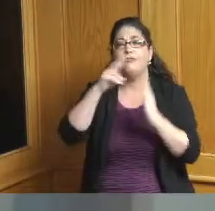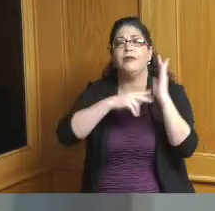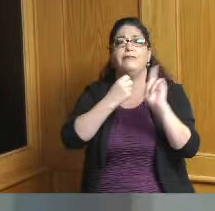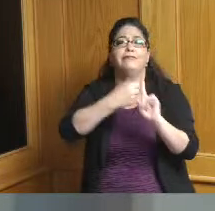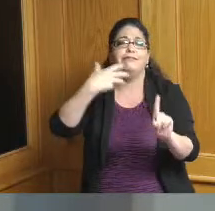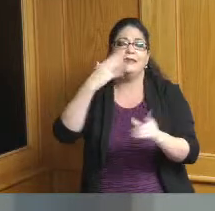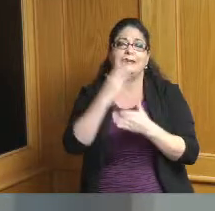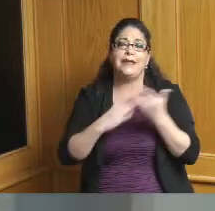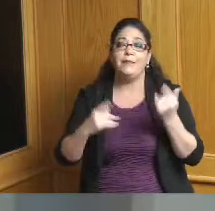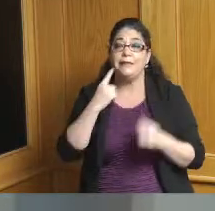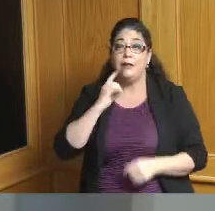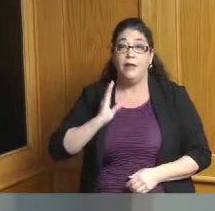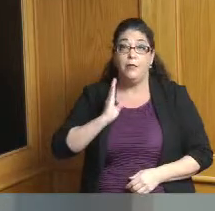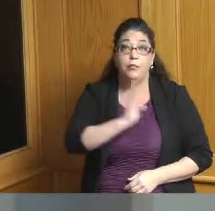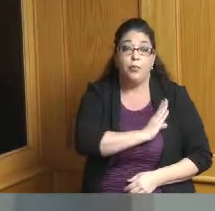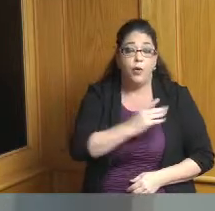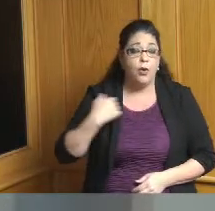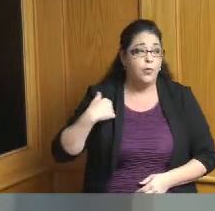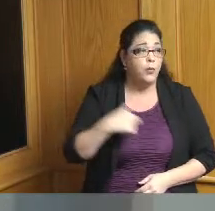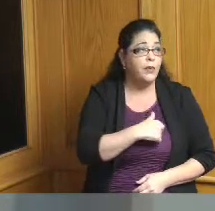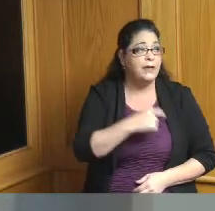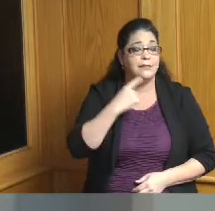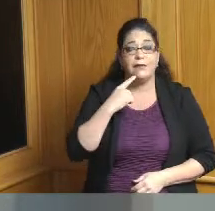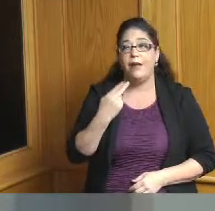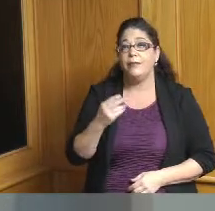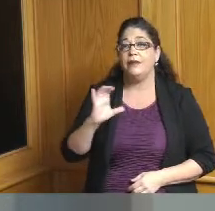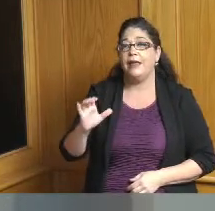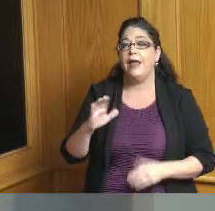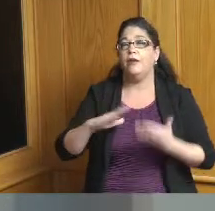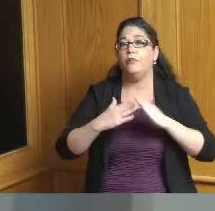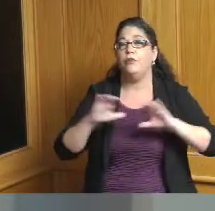says by the Board whereas the Cincinnati Hamilton County Community Action Agency